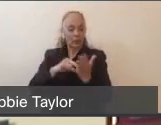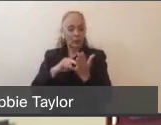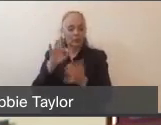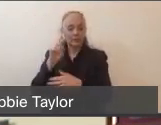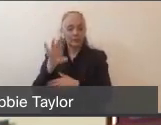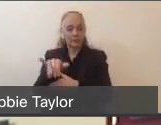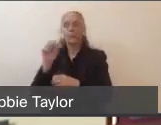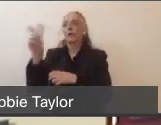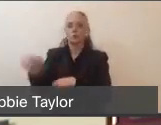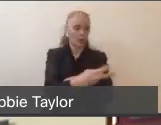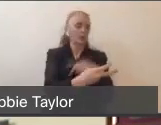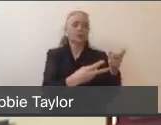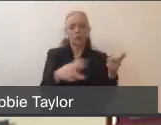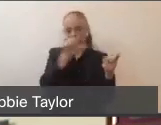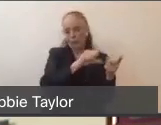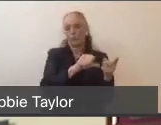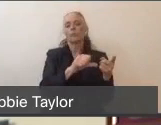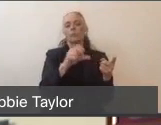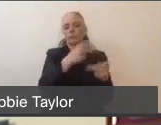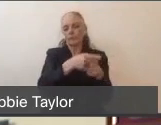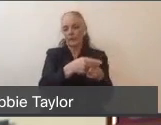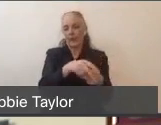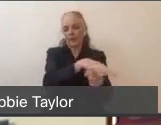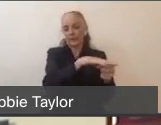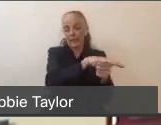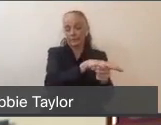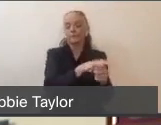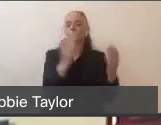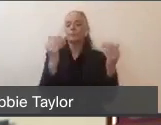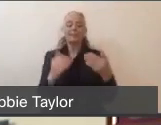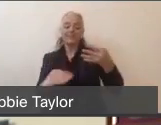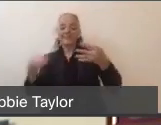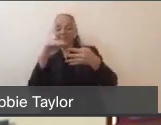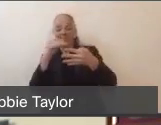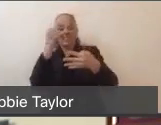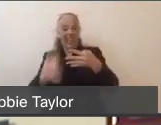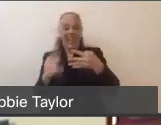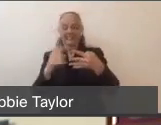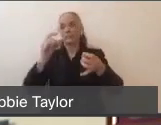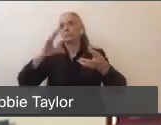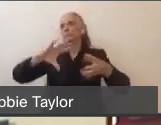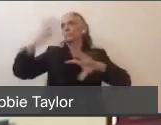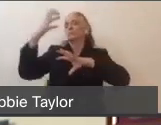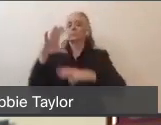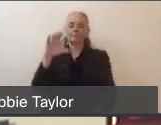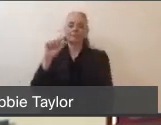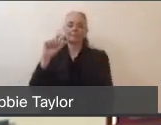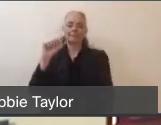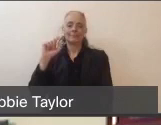And then the last level is the catastrophic surge. And again, all the steps that we are taking is designed to keep us